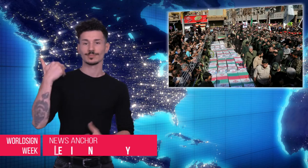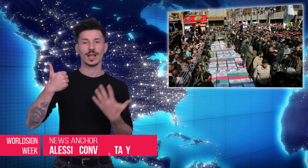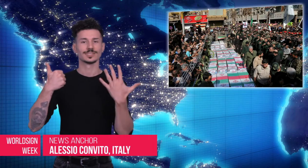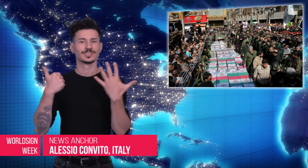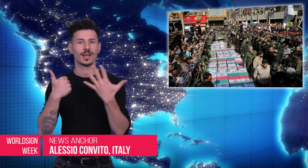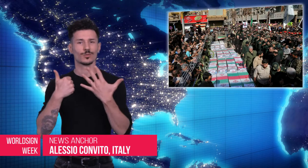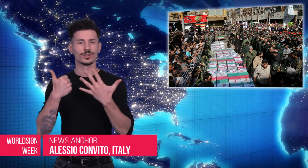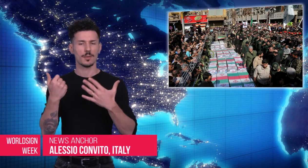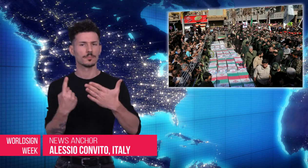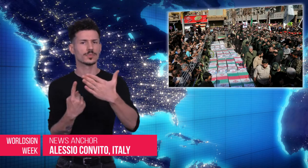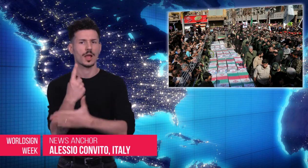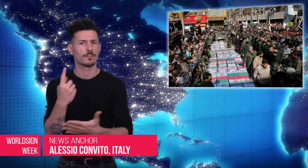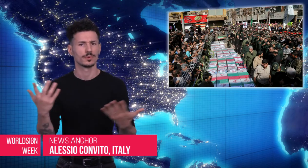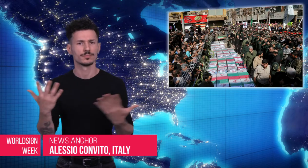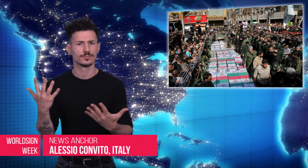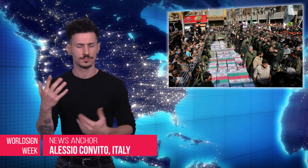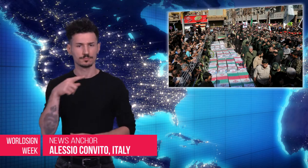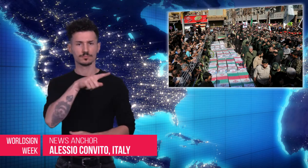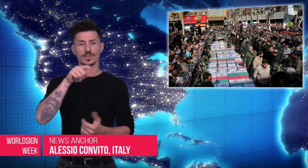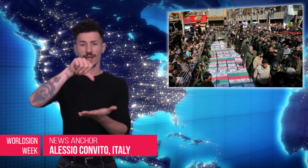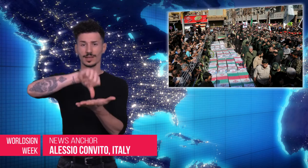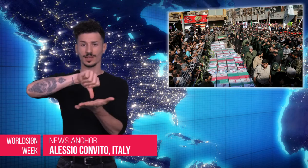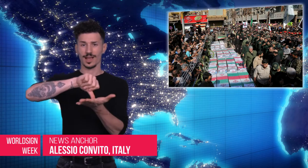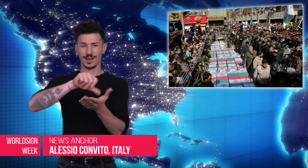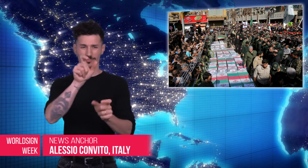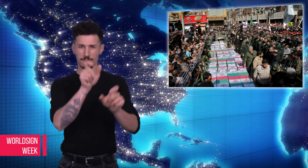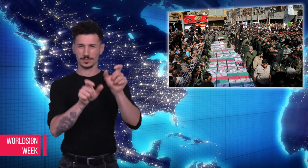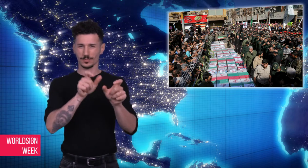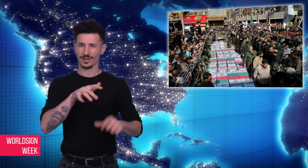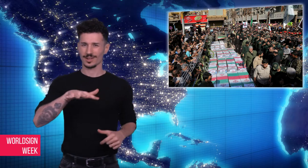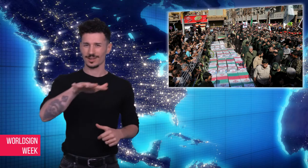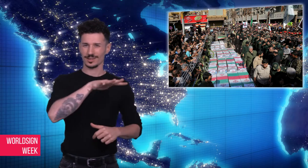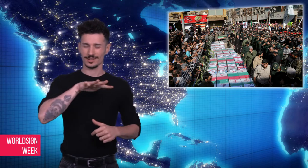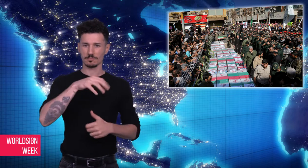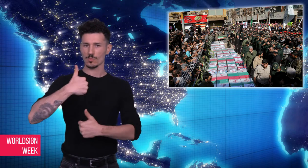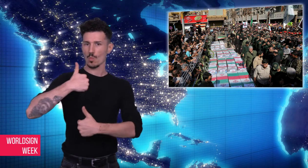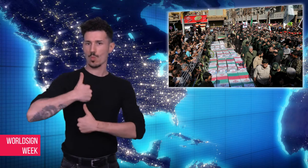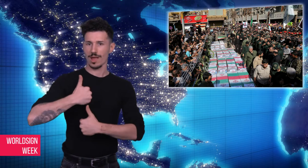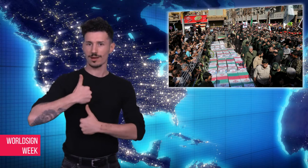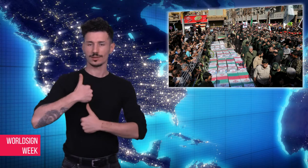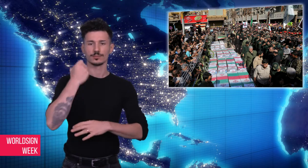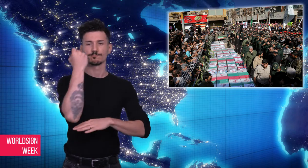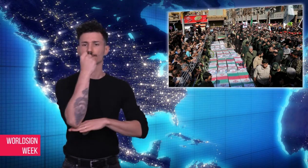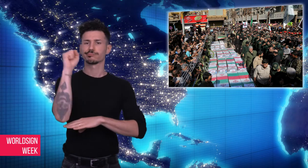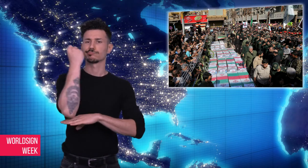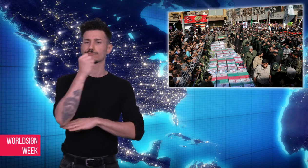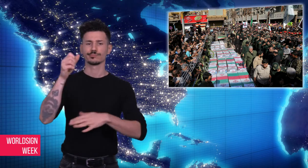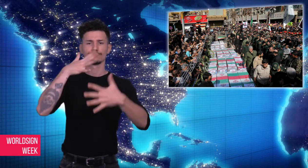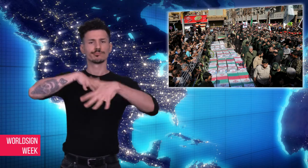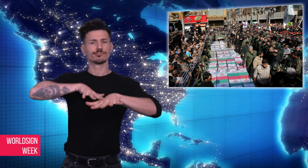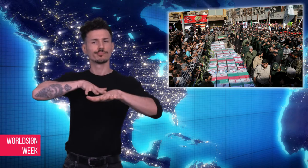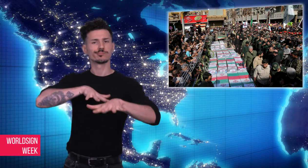Alessio: Last Saturday, members of the Iranian Revolutionary